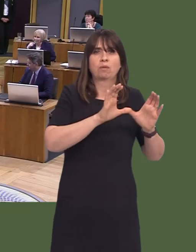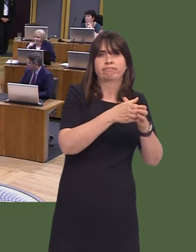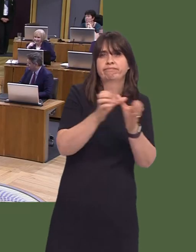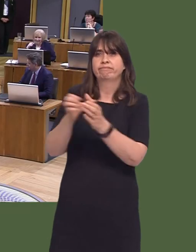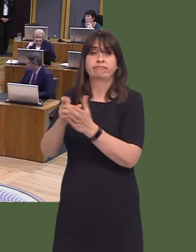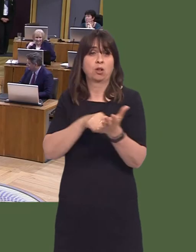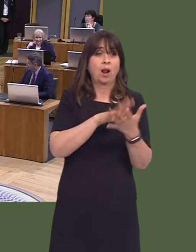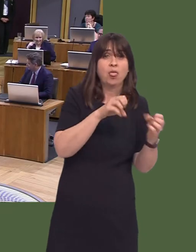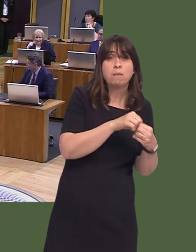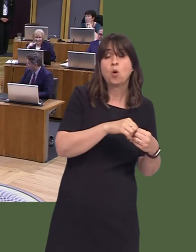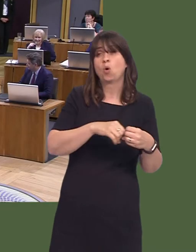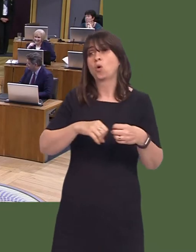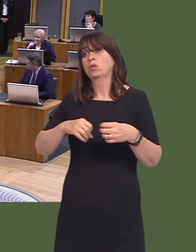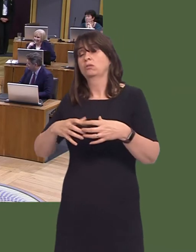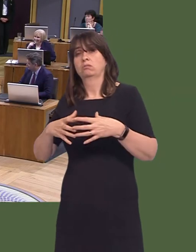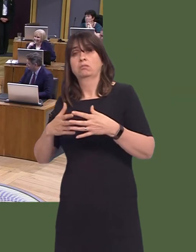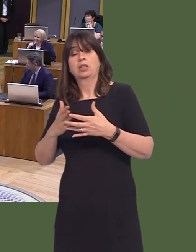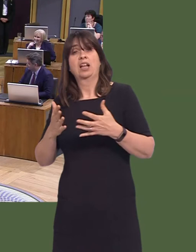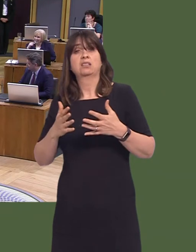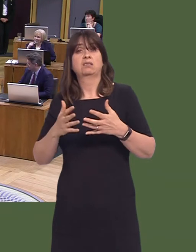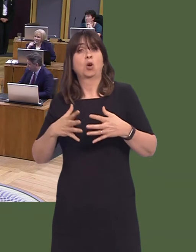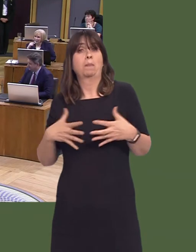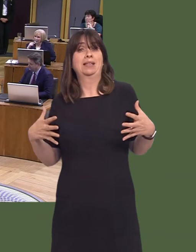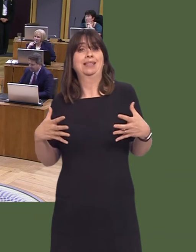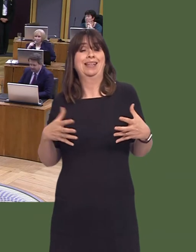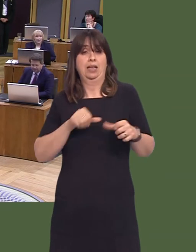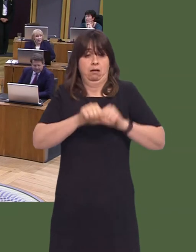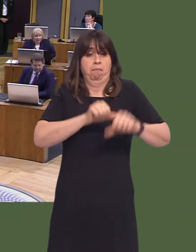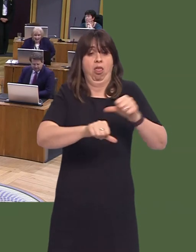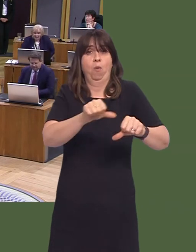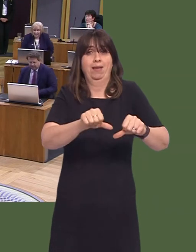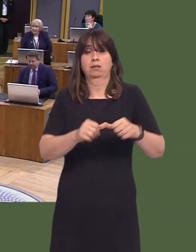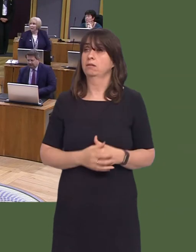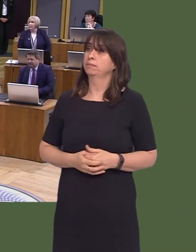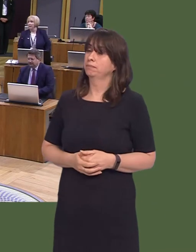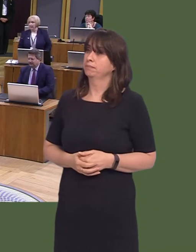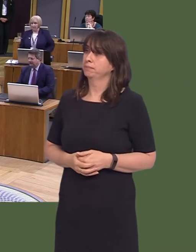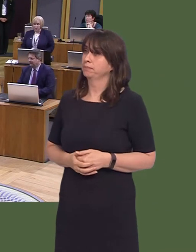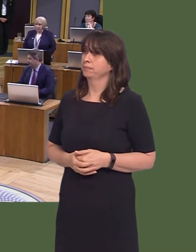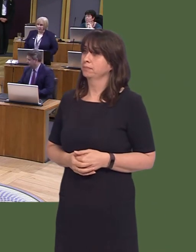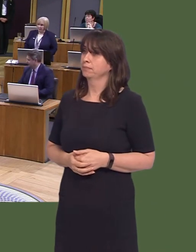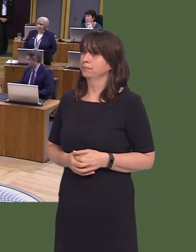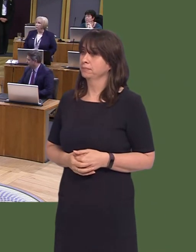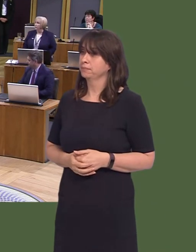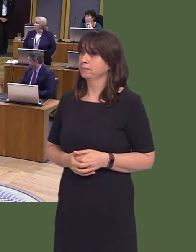boards, through delivery of obesity pathways. Suzy Davies AM: First Minister, at the recent